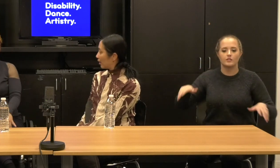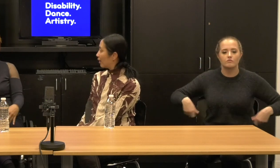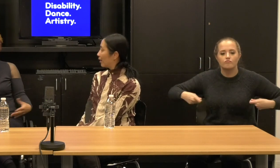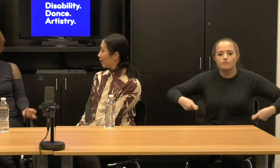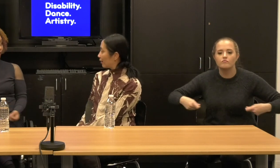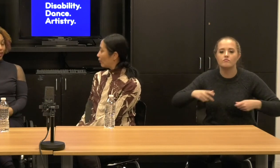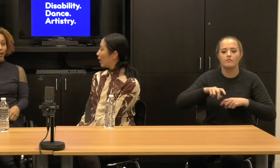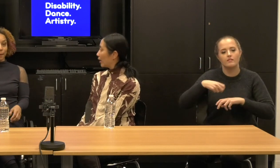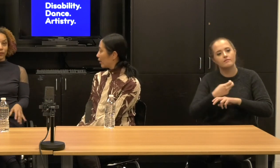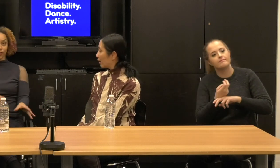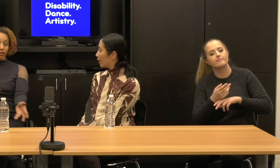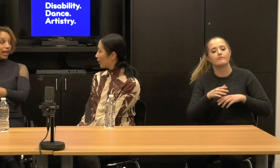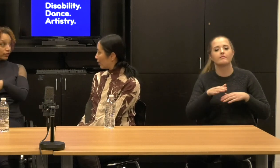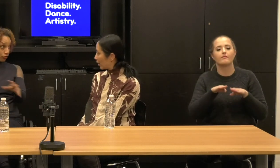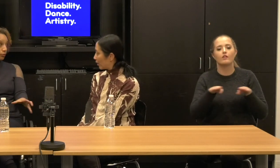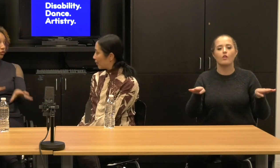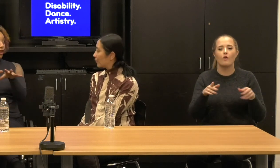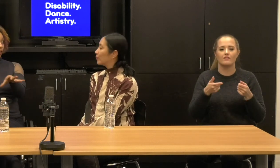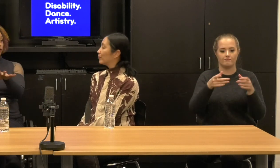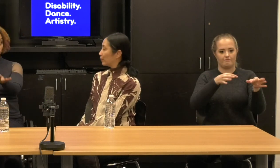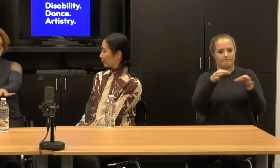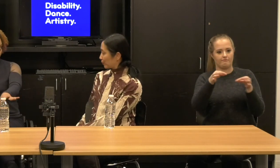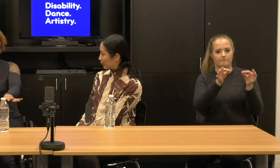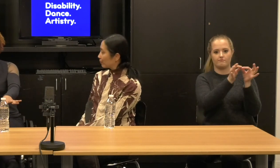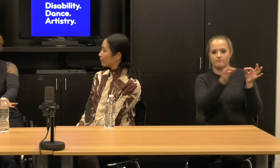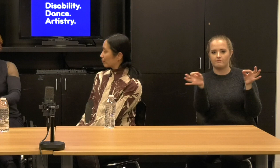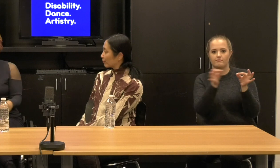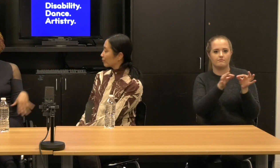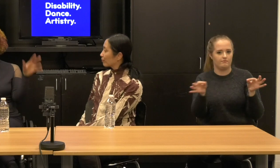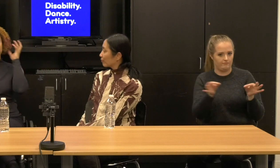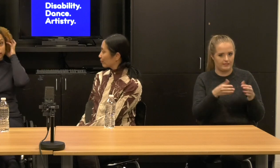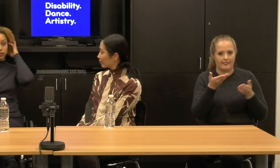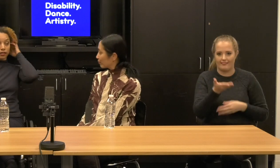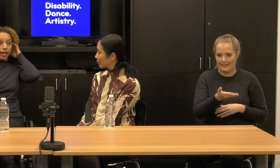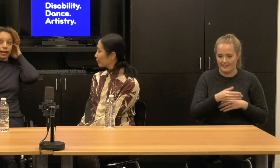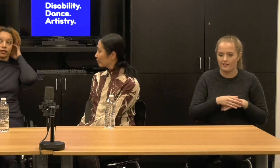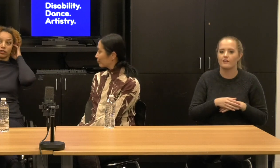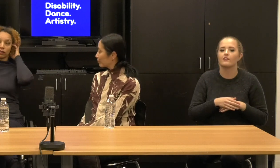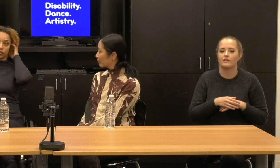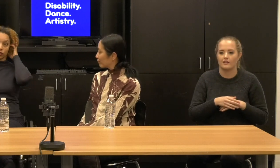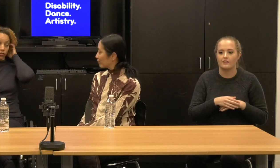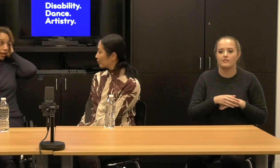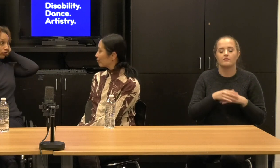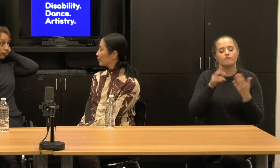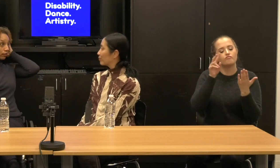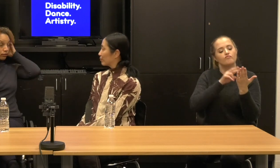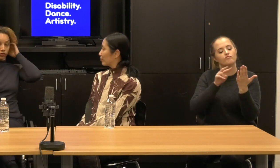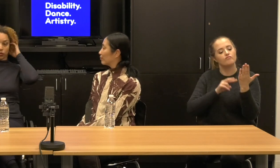the floor that that description track is still present. And you can listen to that and you can listen to the sound of it.